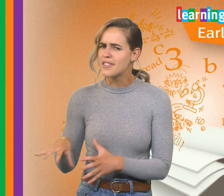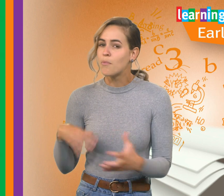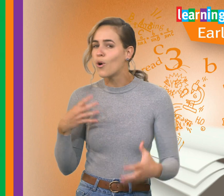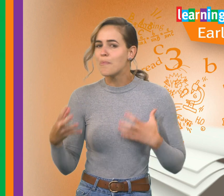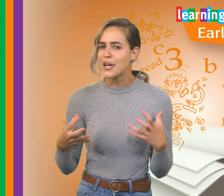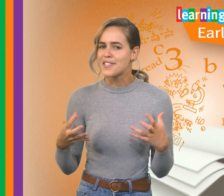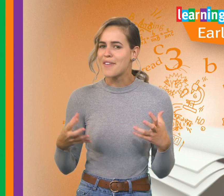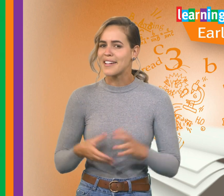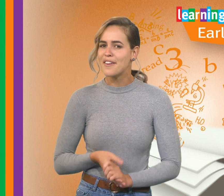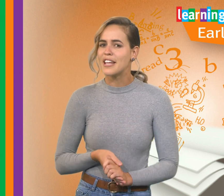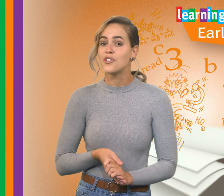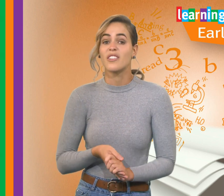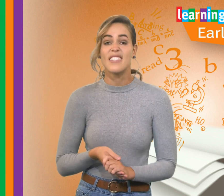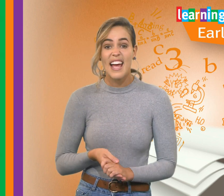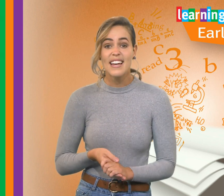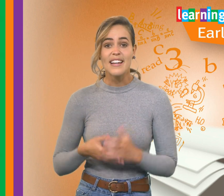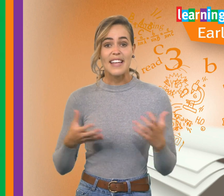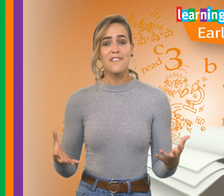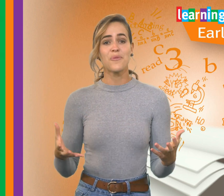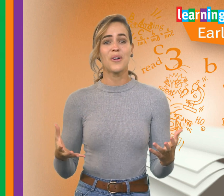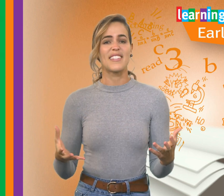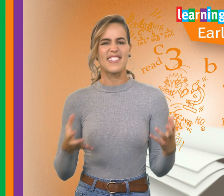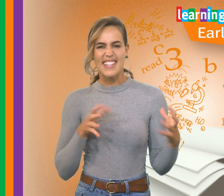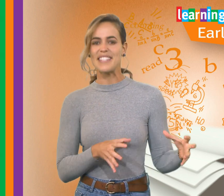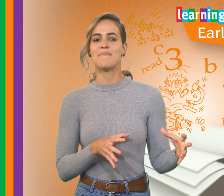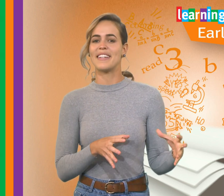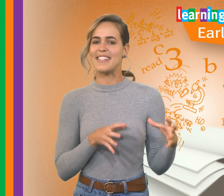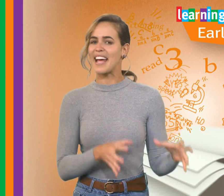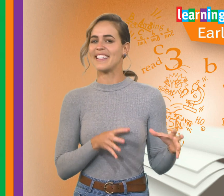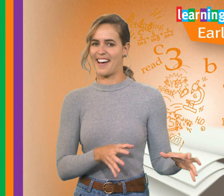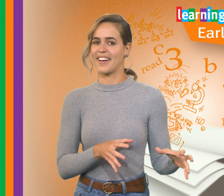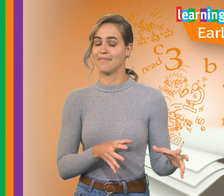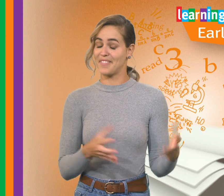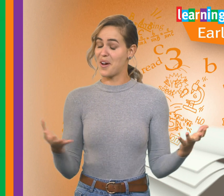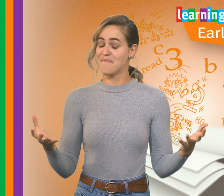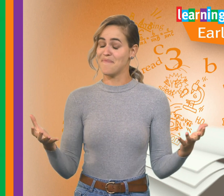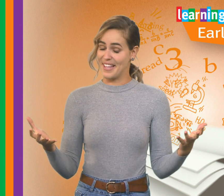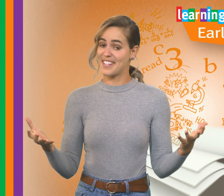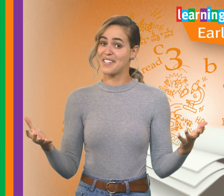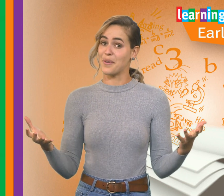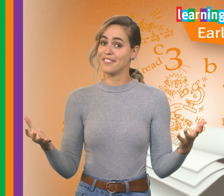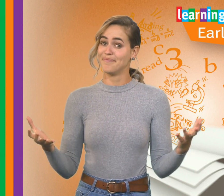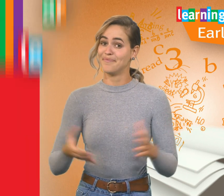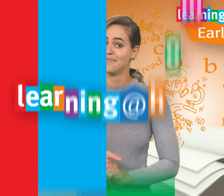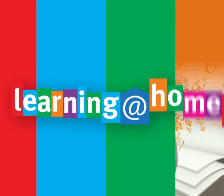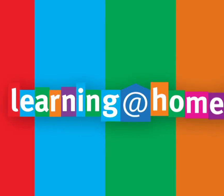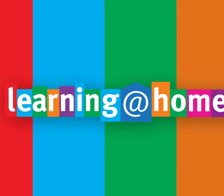Smaller bursts of activity during the day count towards the 60 minutes. So, let’s get to it!